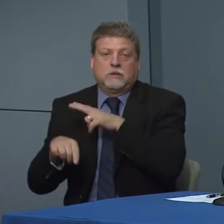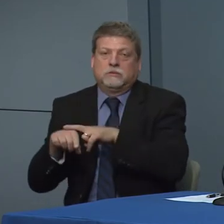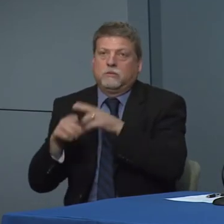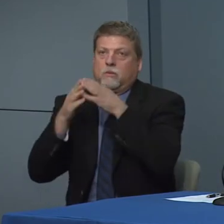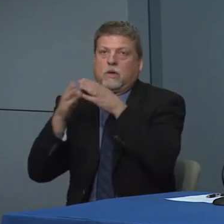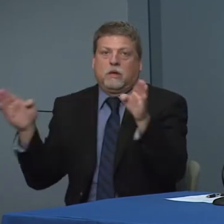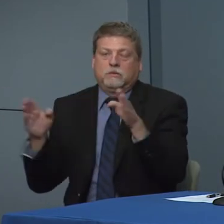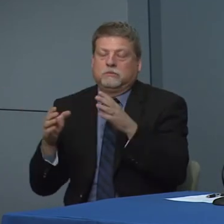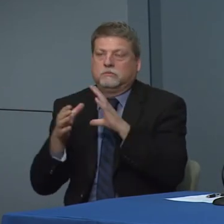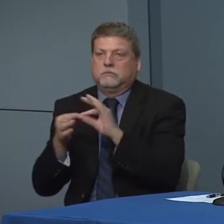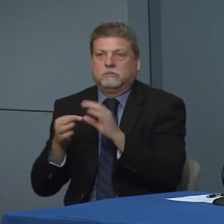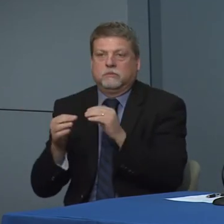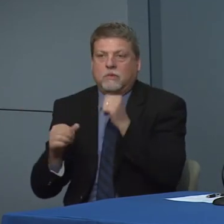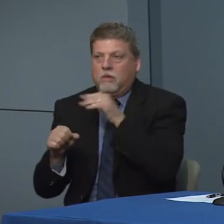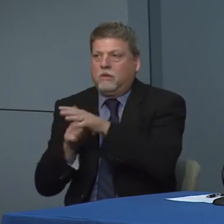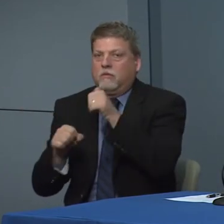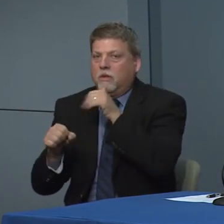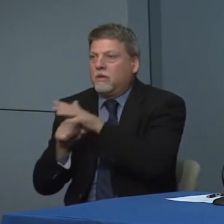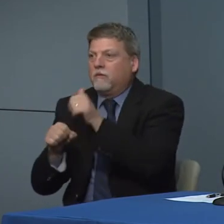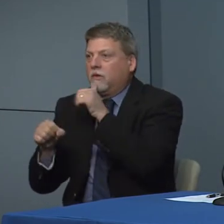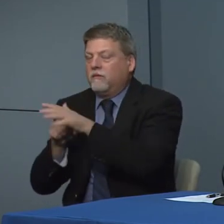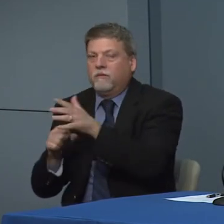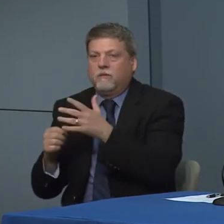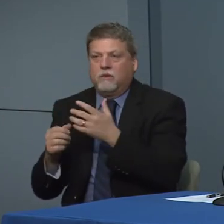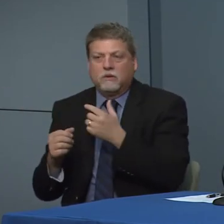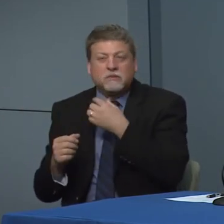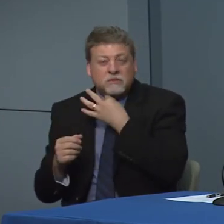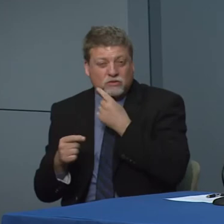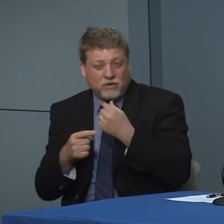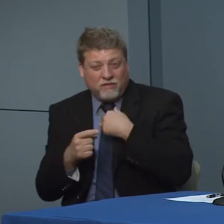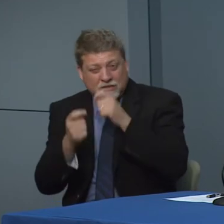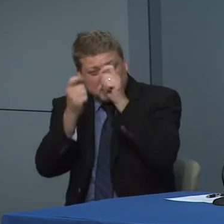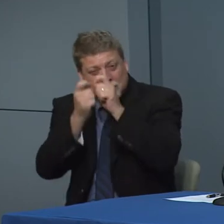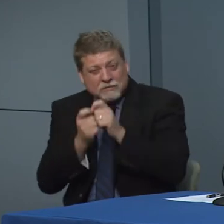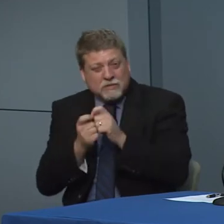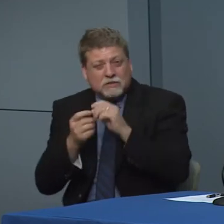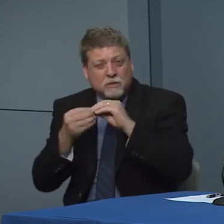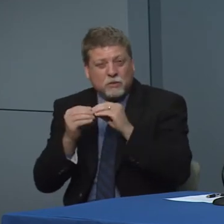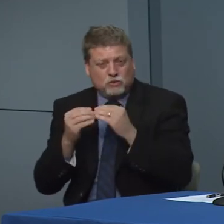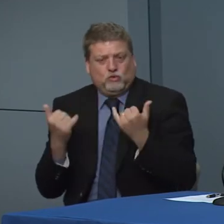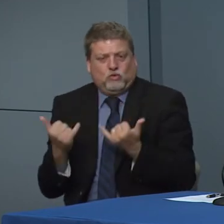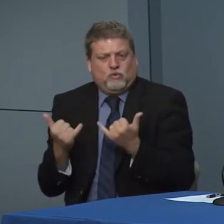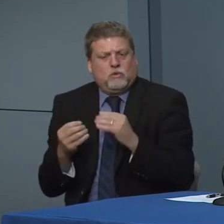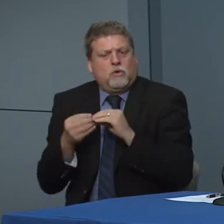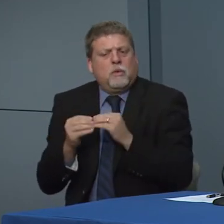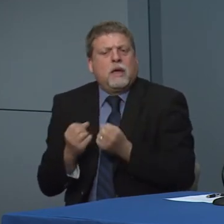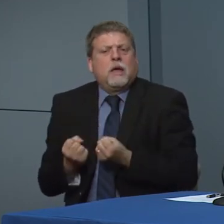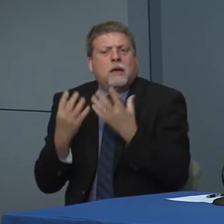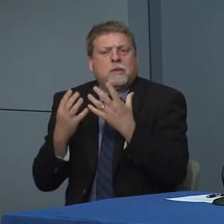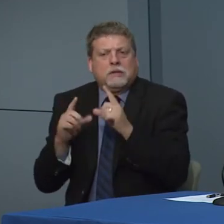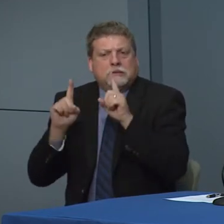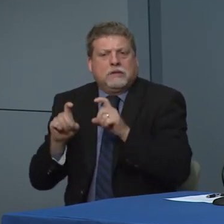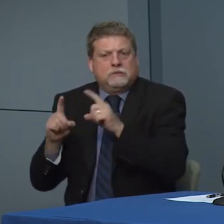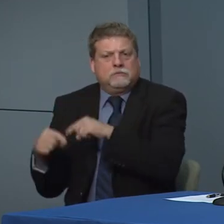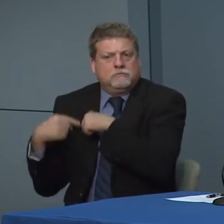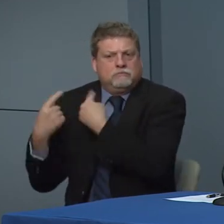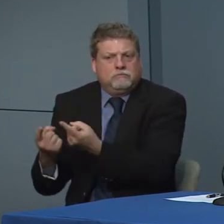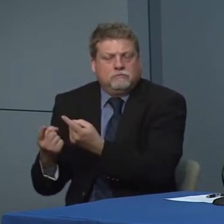shortage. Can you give us updated numbers to begin with on how many tests have been conducted in that have a